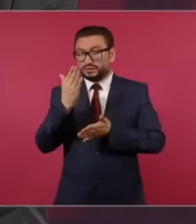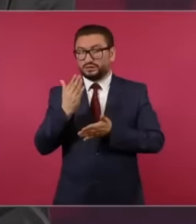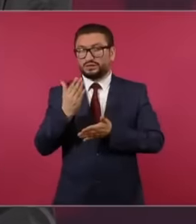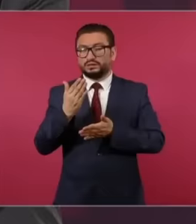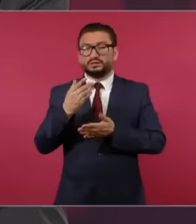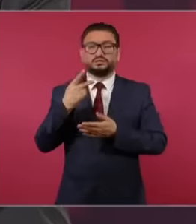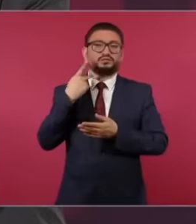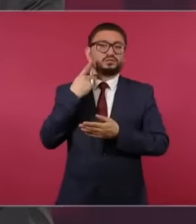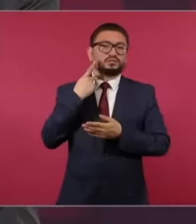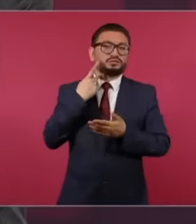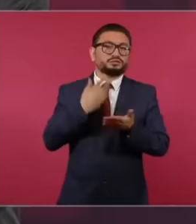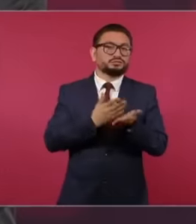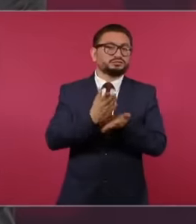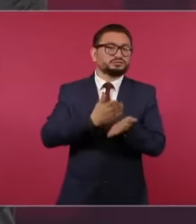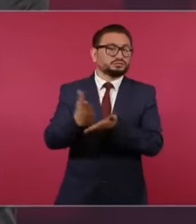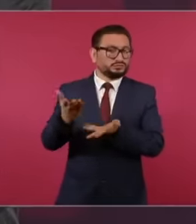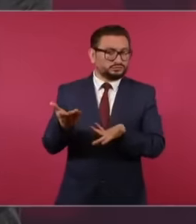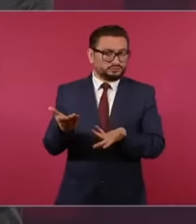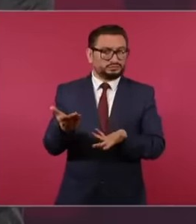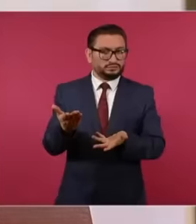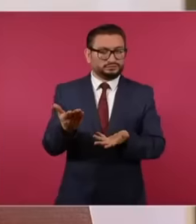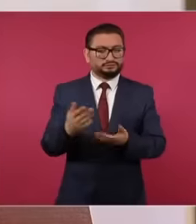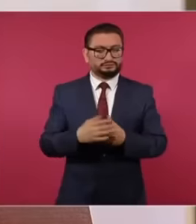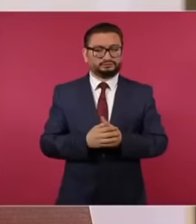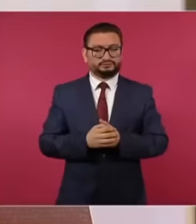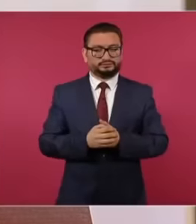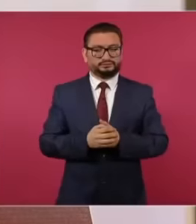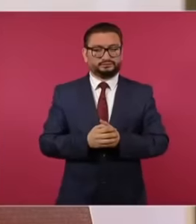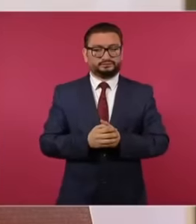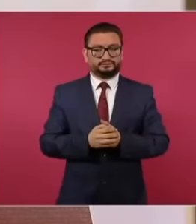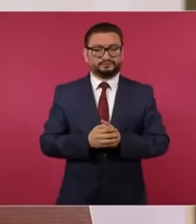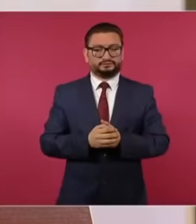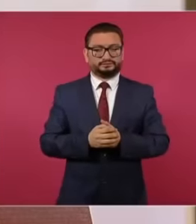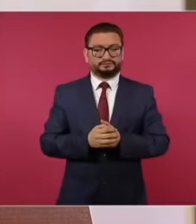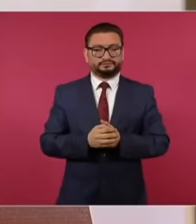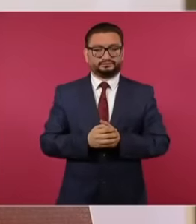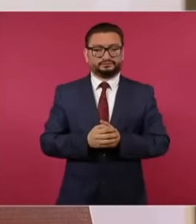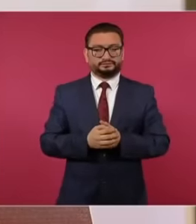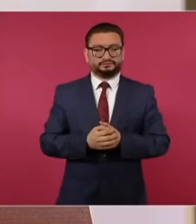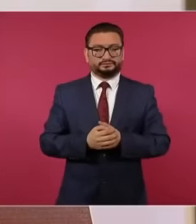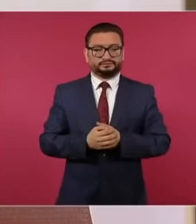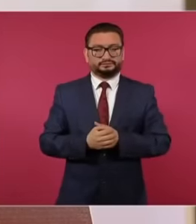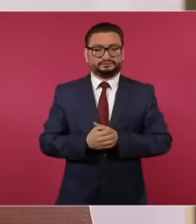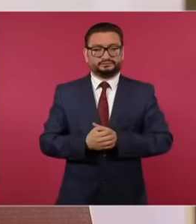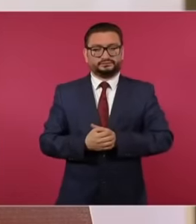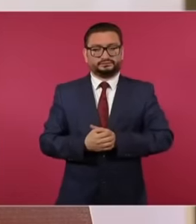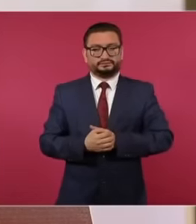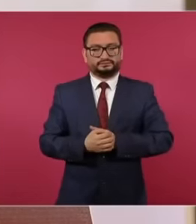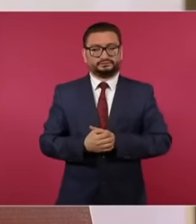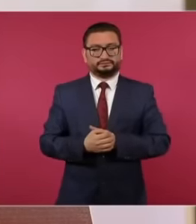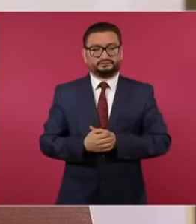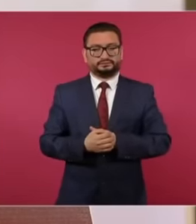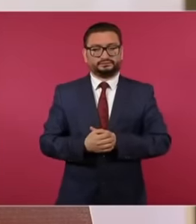have an interventionist policy